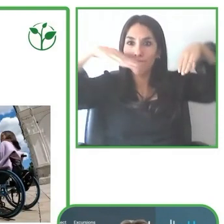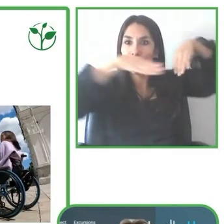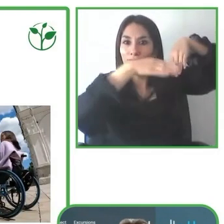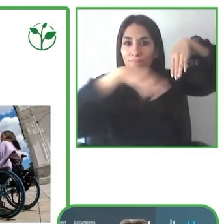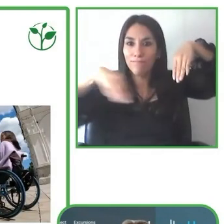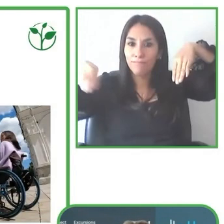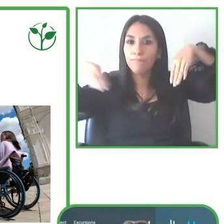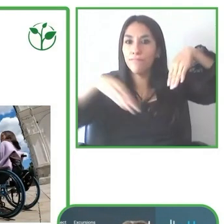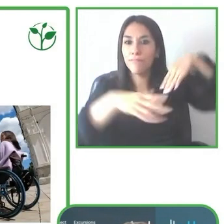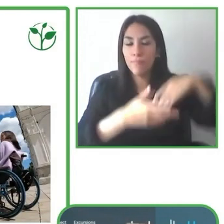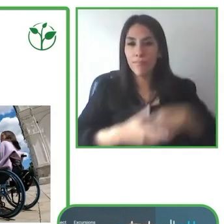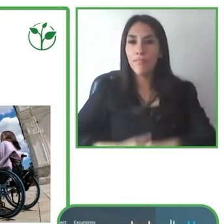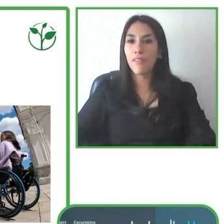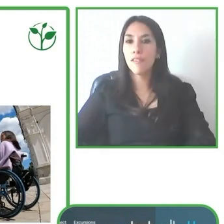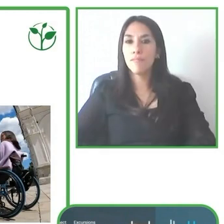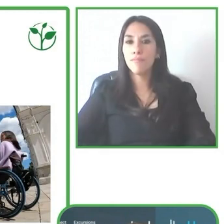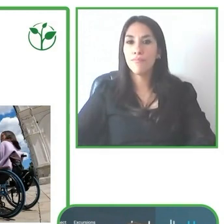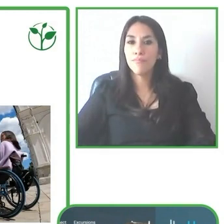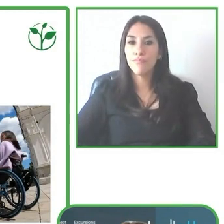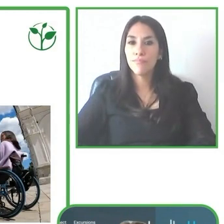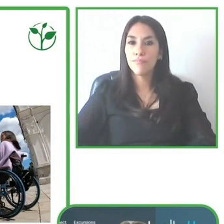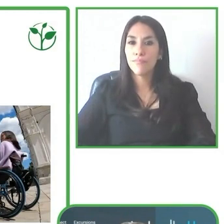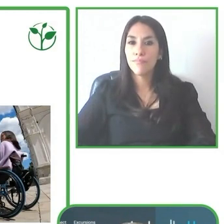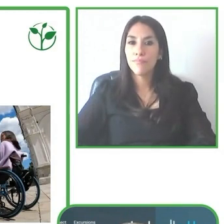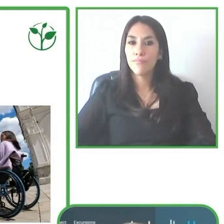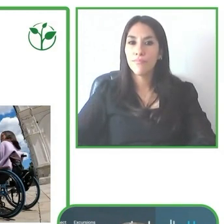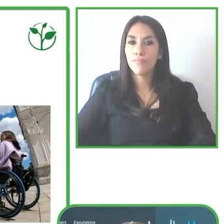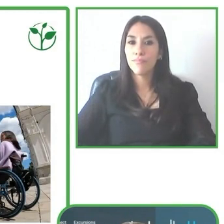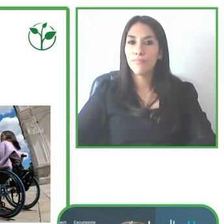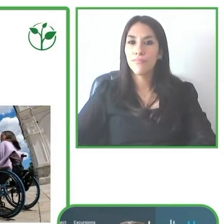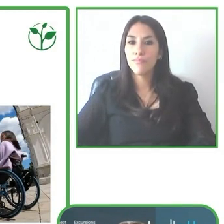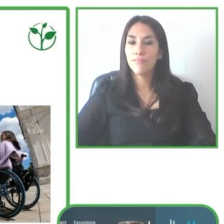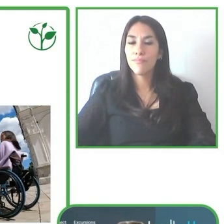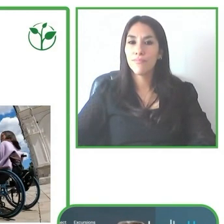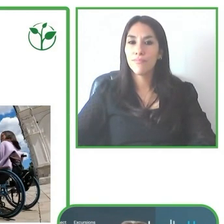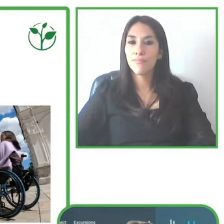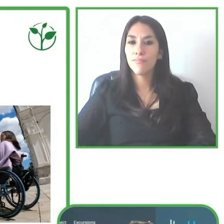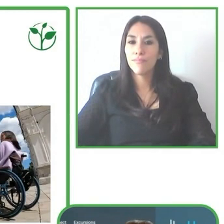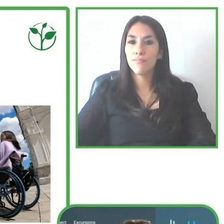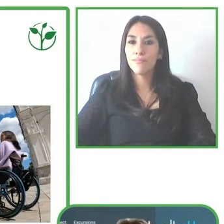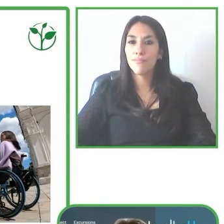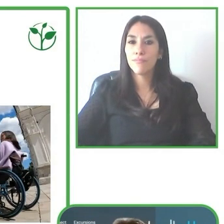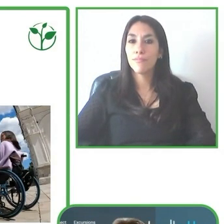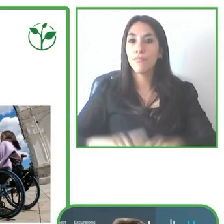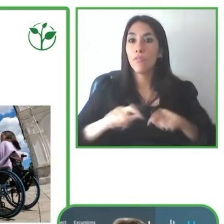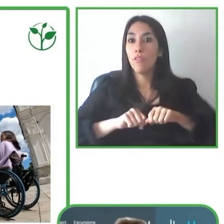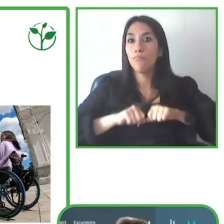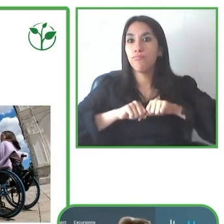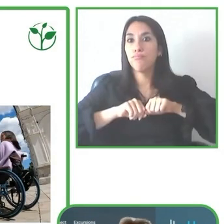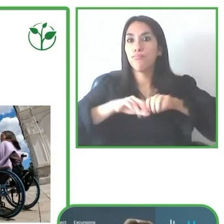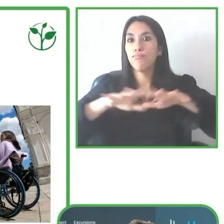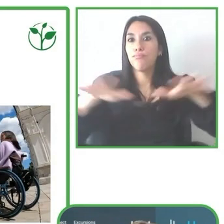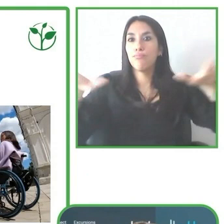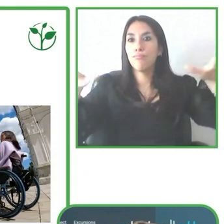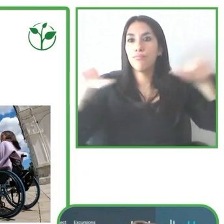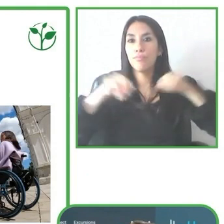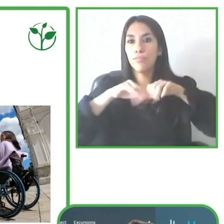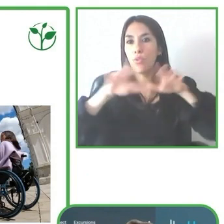Our goal is to provide a person, not just them, adapted travel products, but the freedom of choice